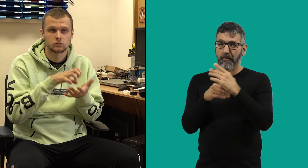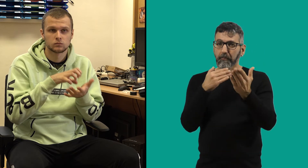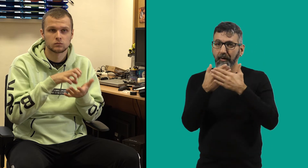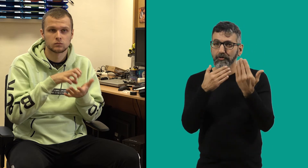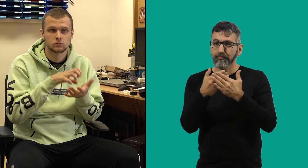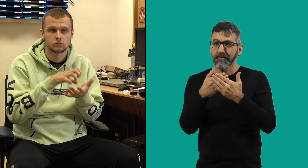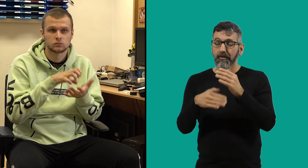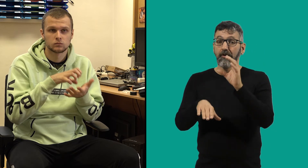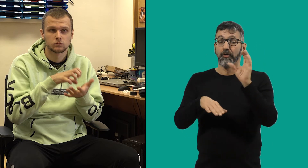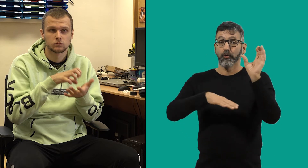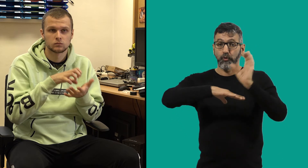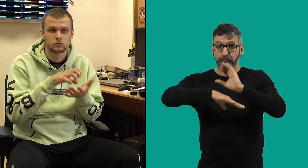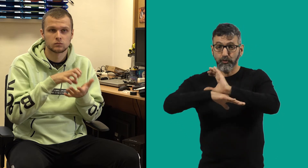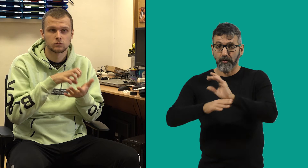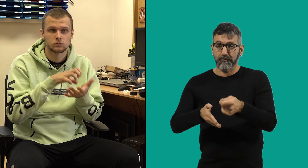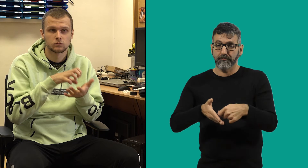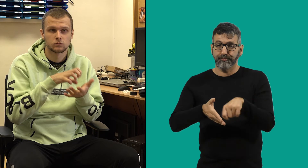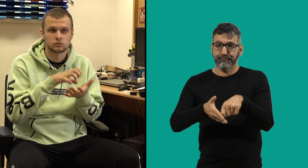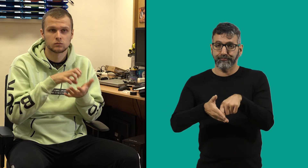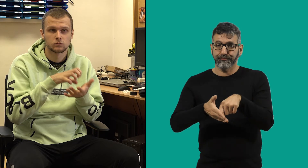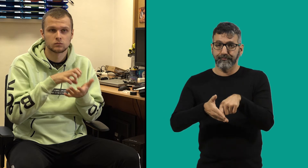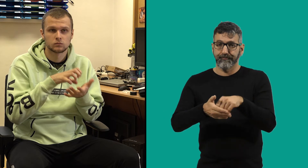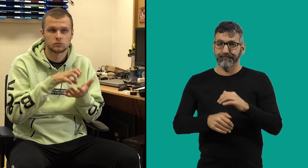for example, his computer.